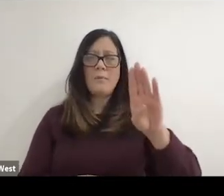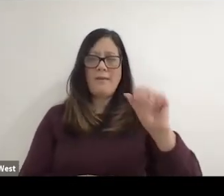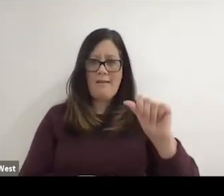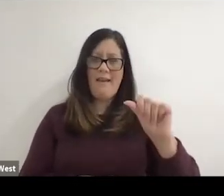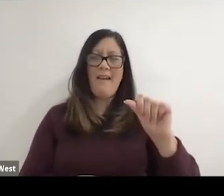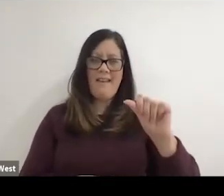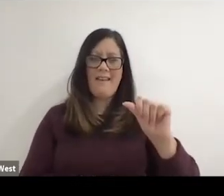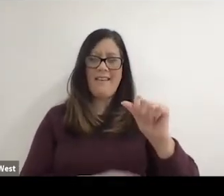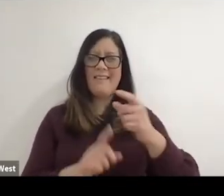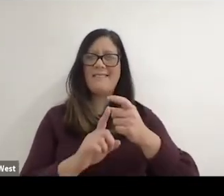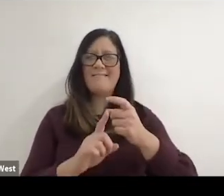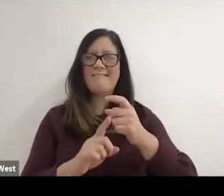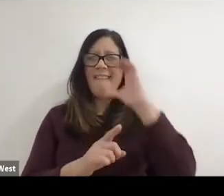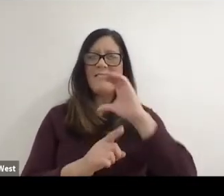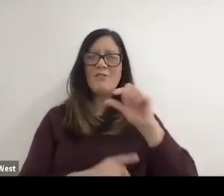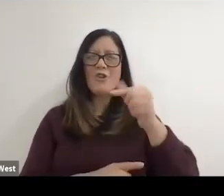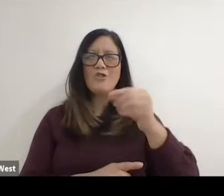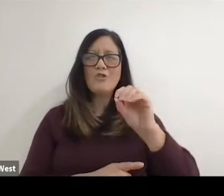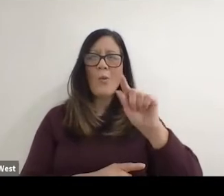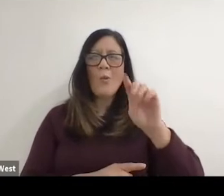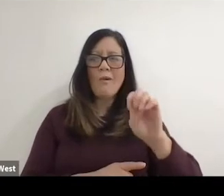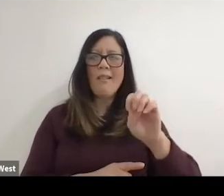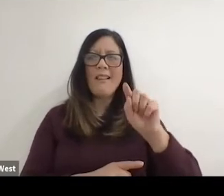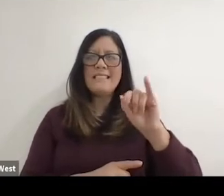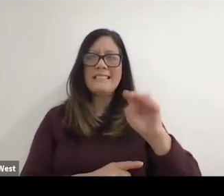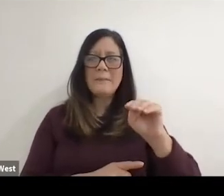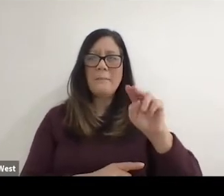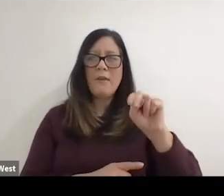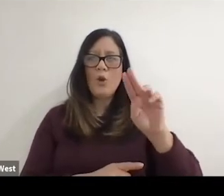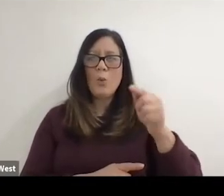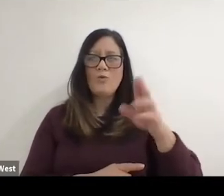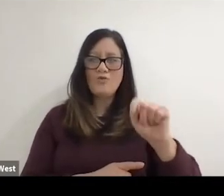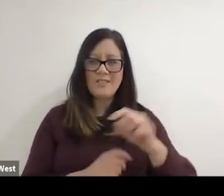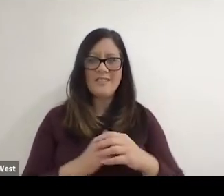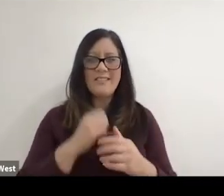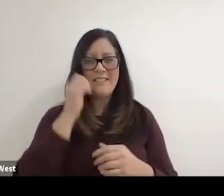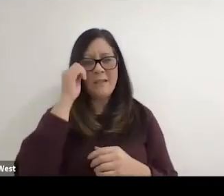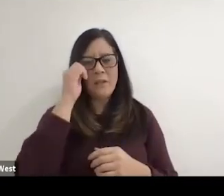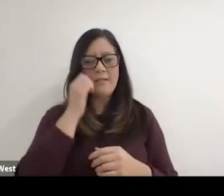It appeared from Google. Timothy Nugent, so. I like as were speaking in the